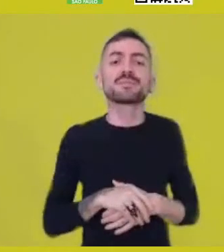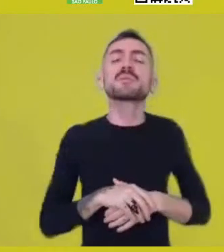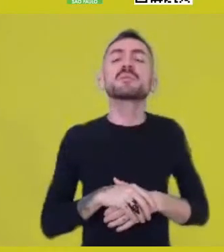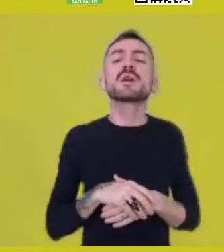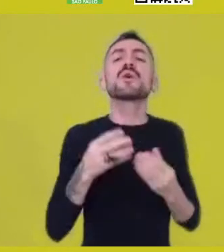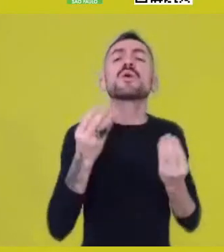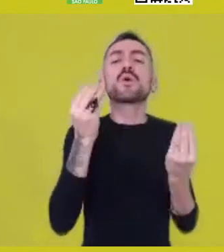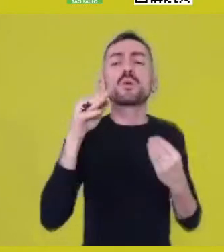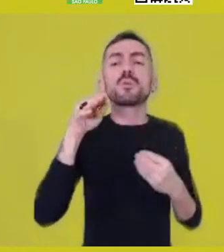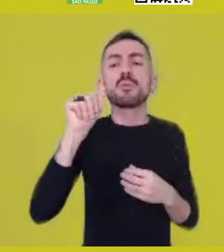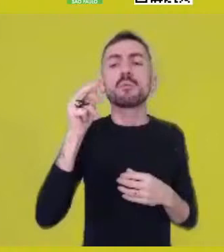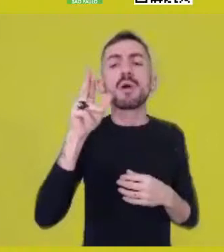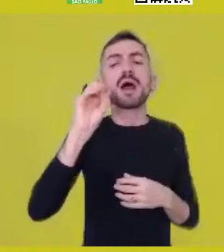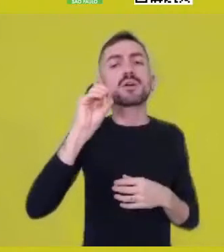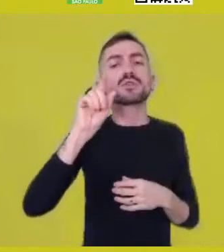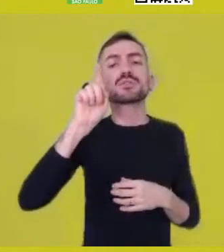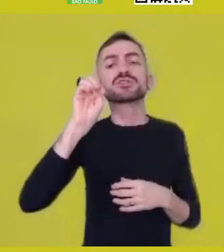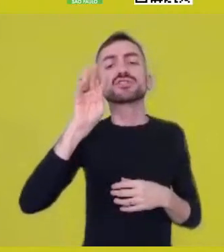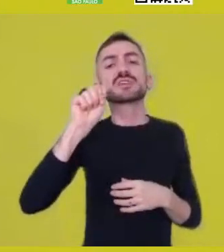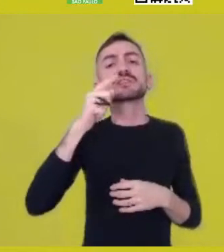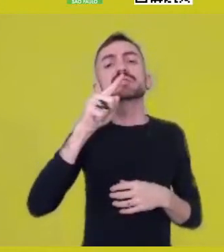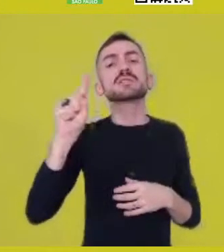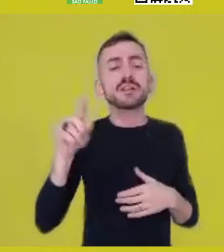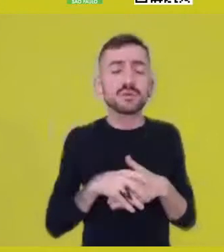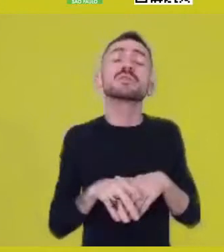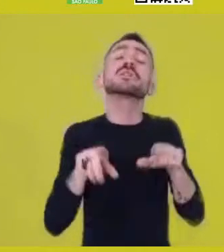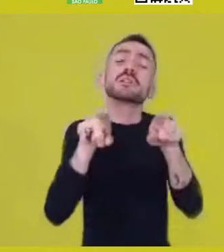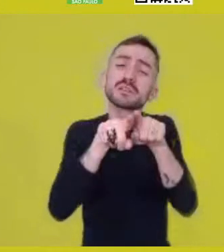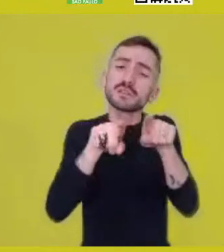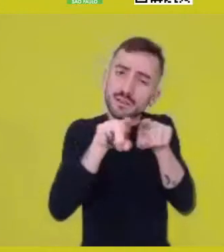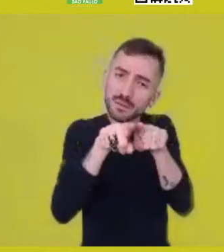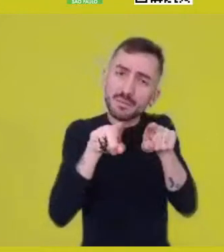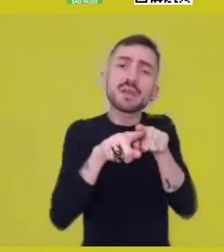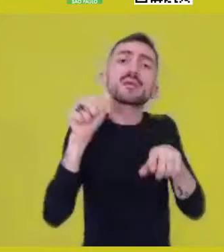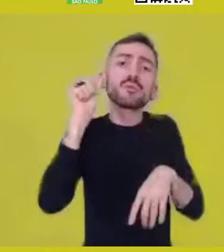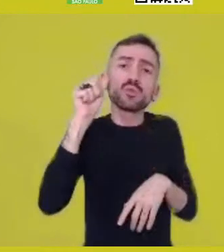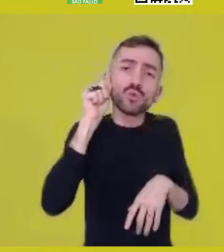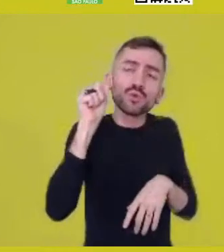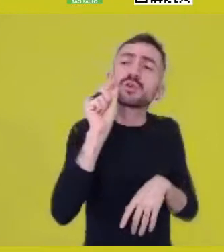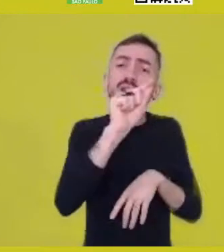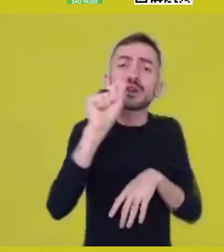Being in that place, too, of women as those who organize these territories,